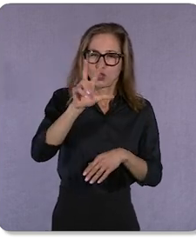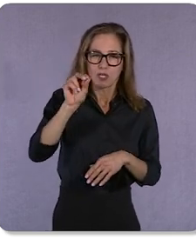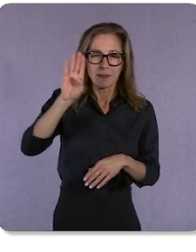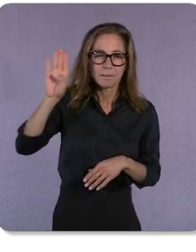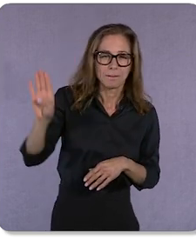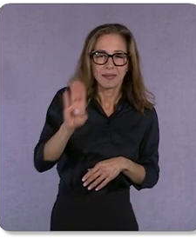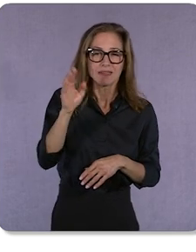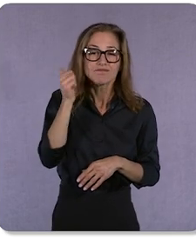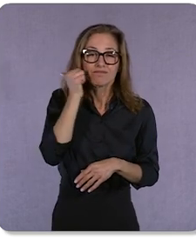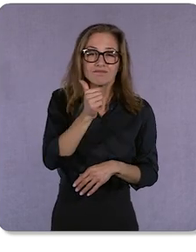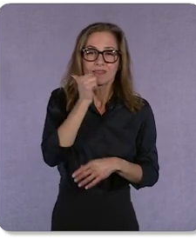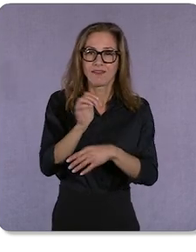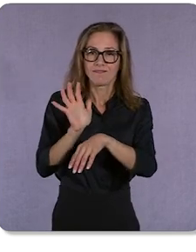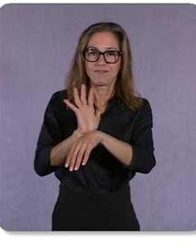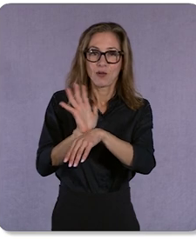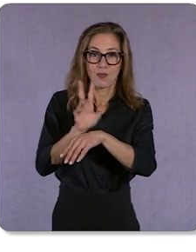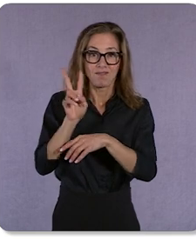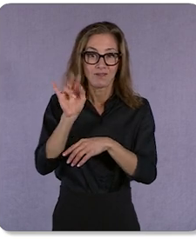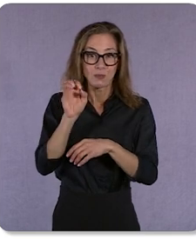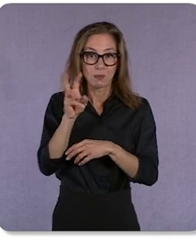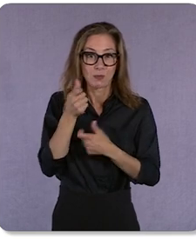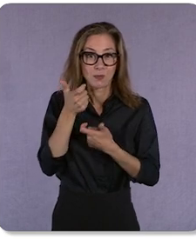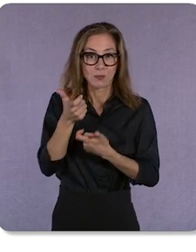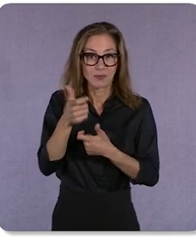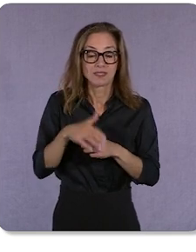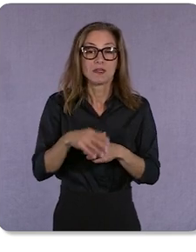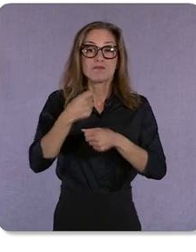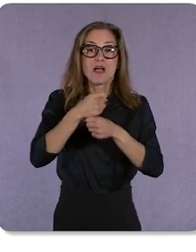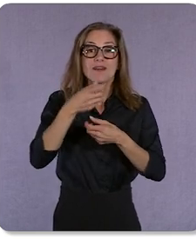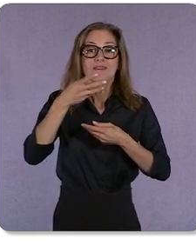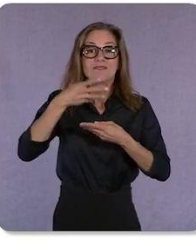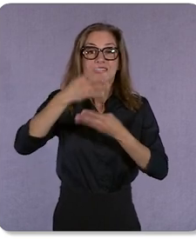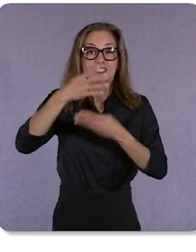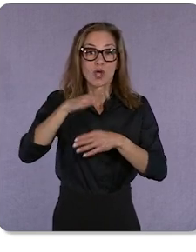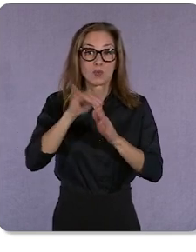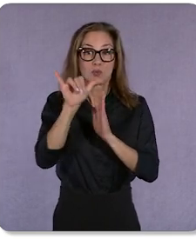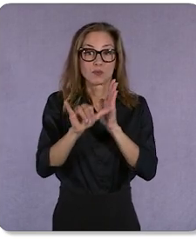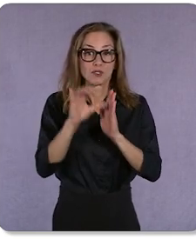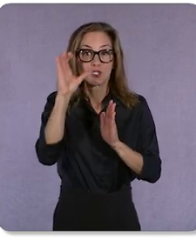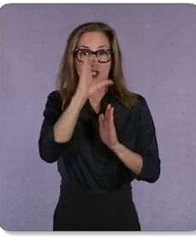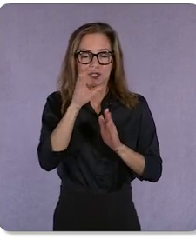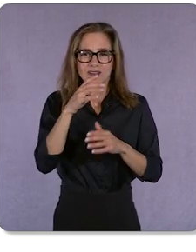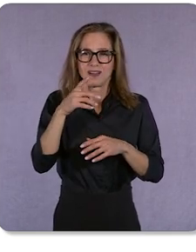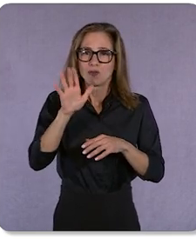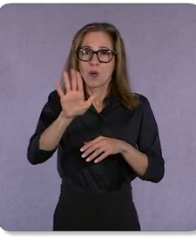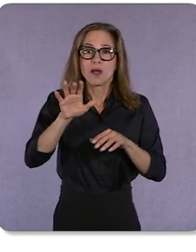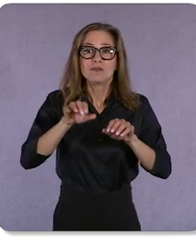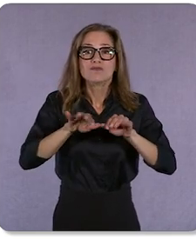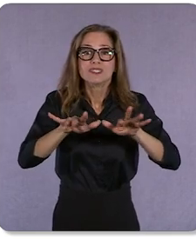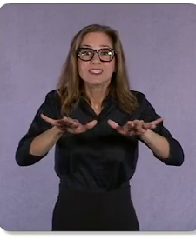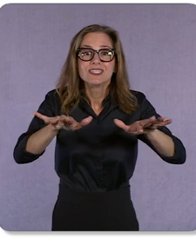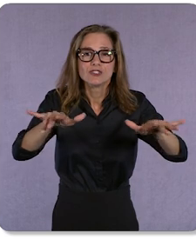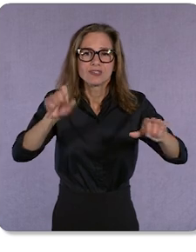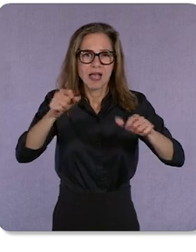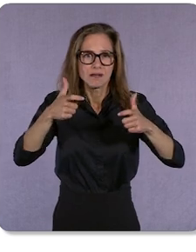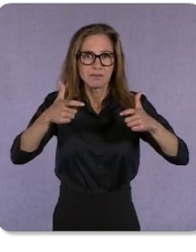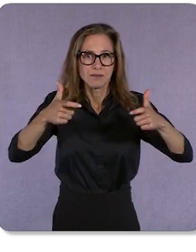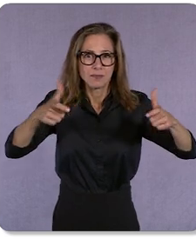And product feeds in YouTube search will take your potential reach and even further it as users are 5